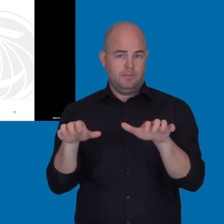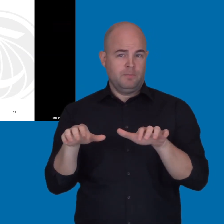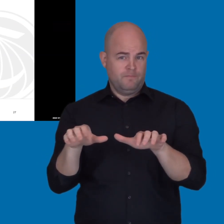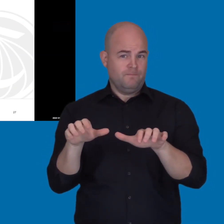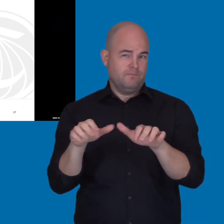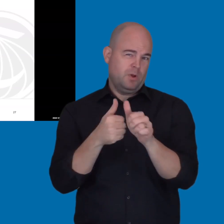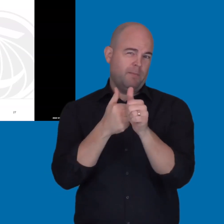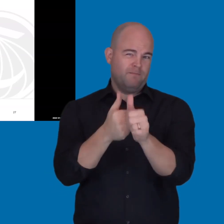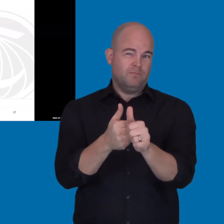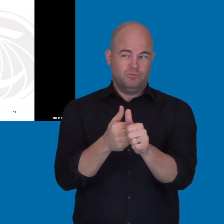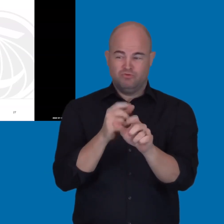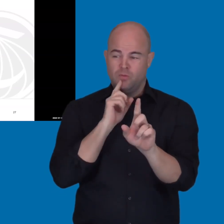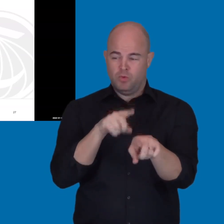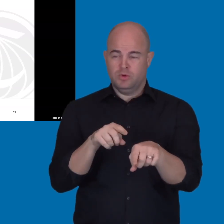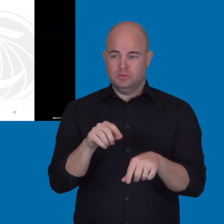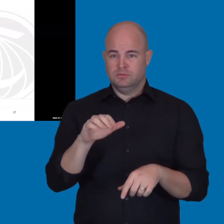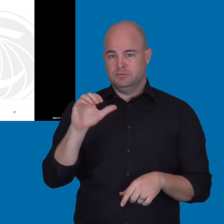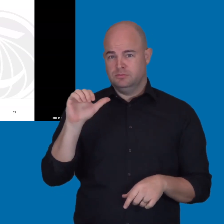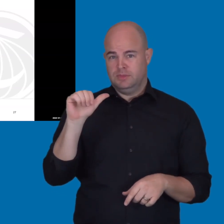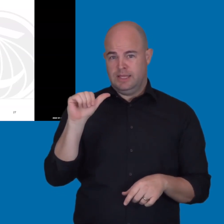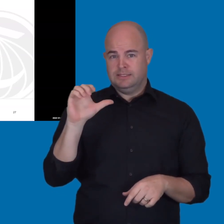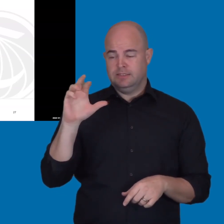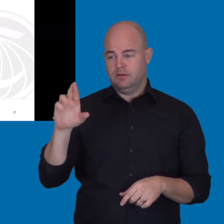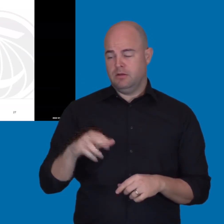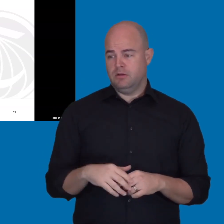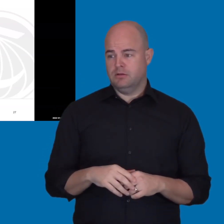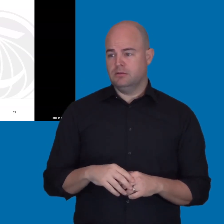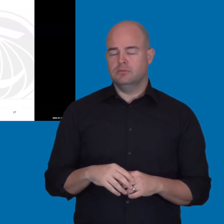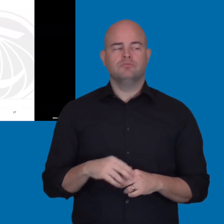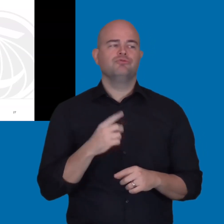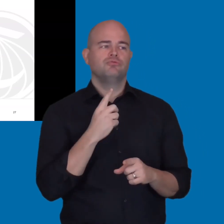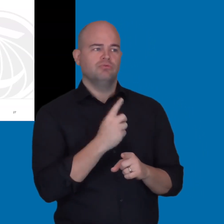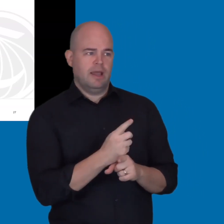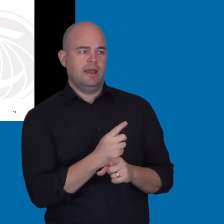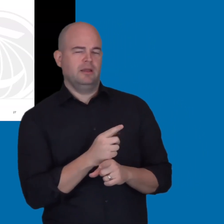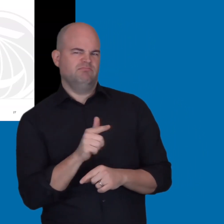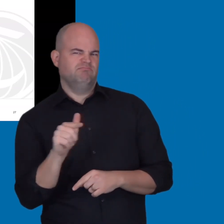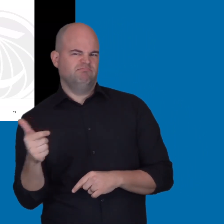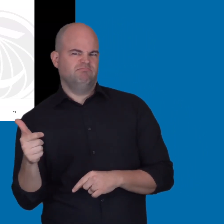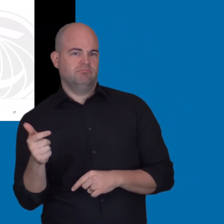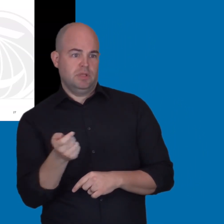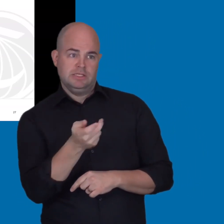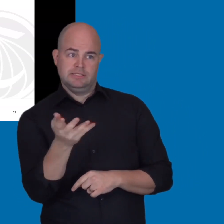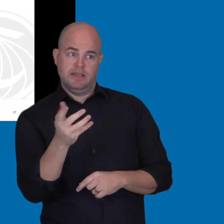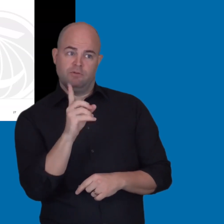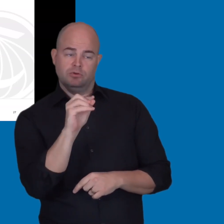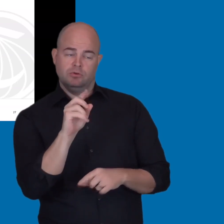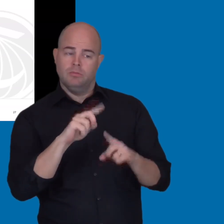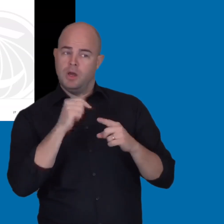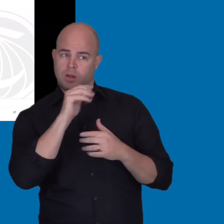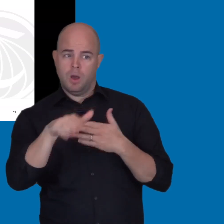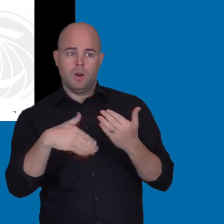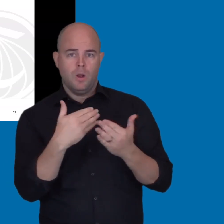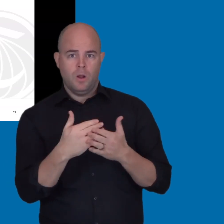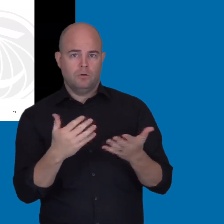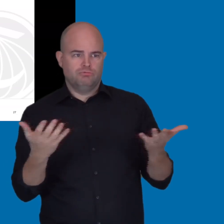or accessibility performance reports? Correct. sense of accessibility. Several do. But not all.